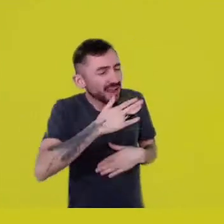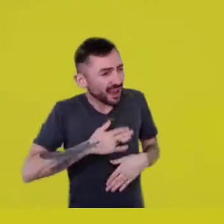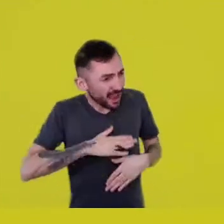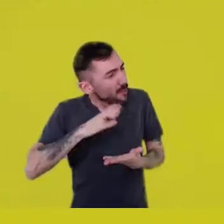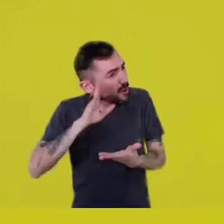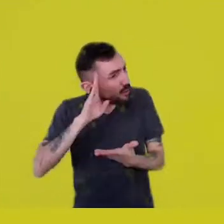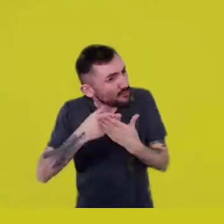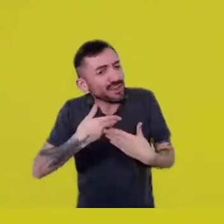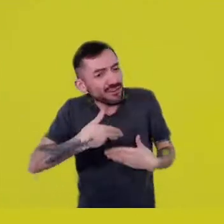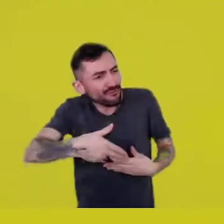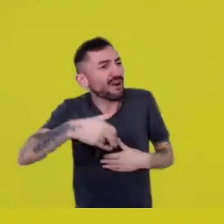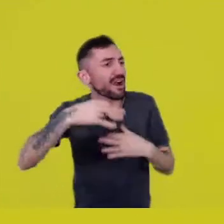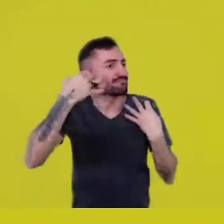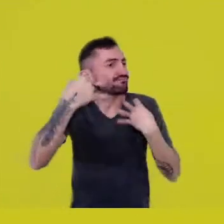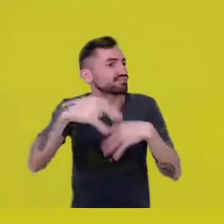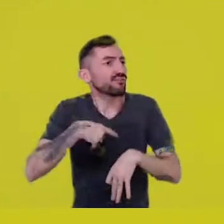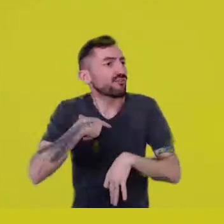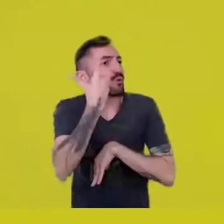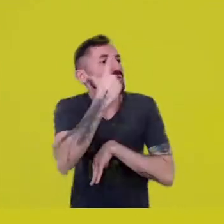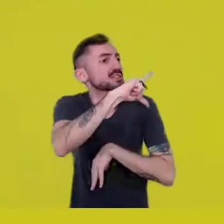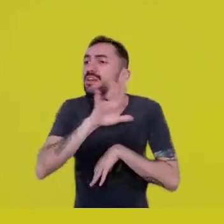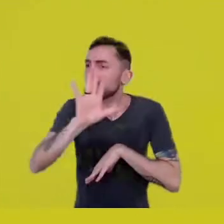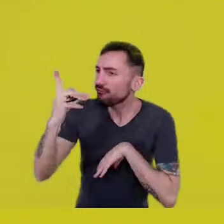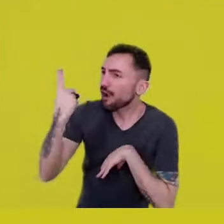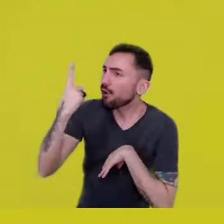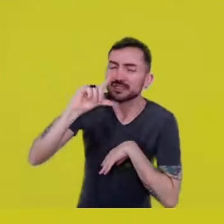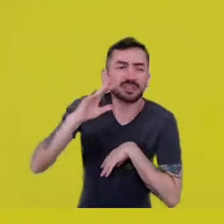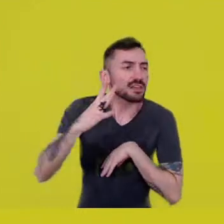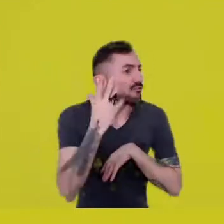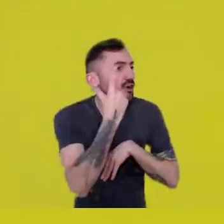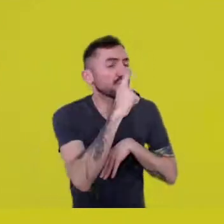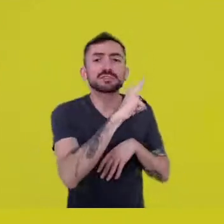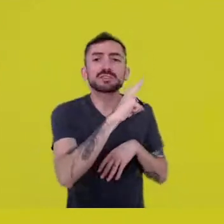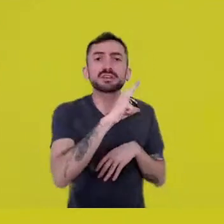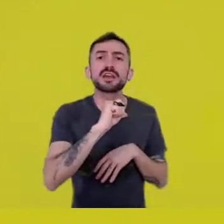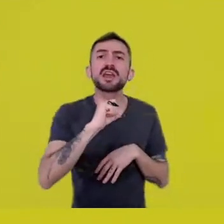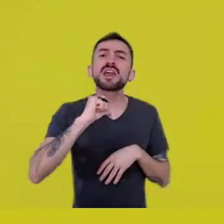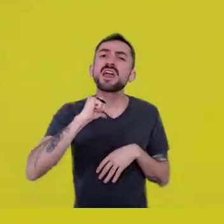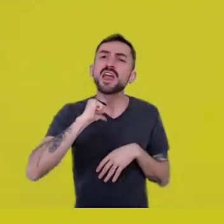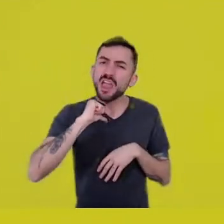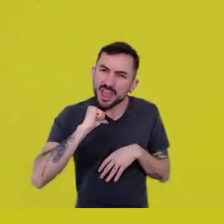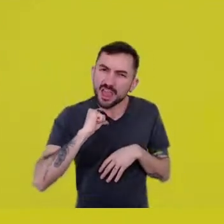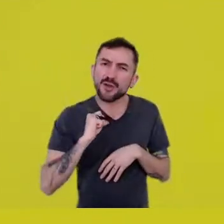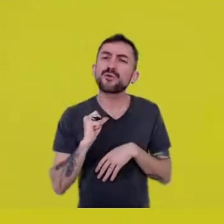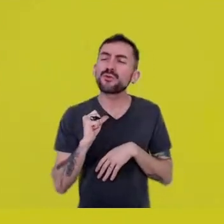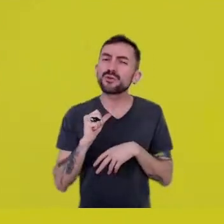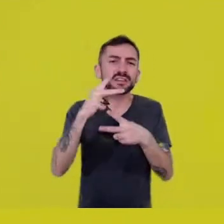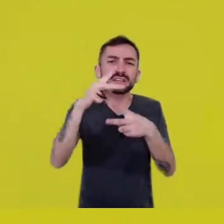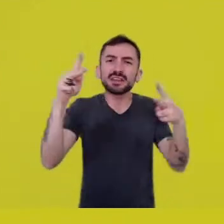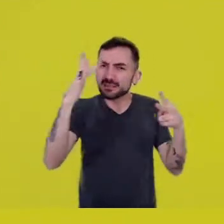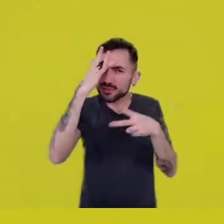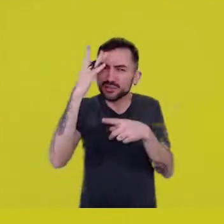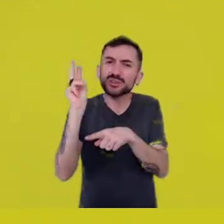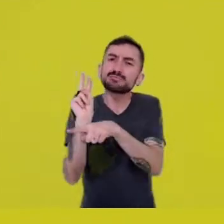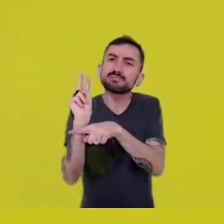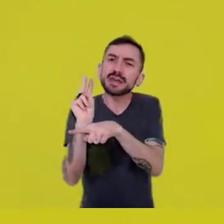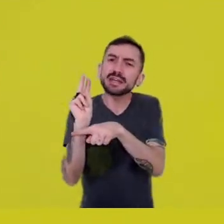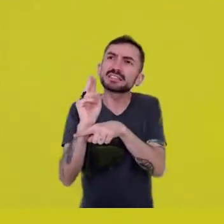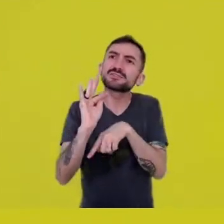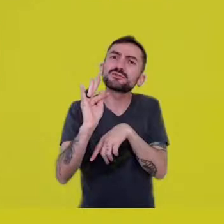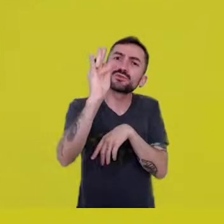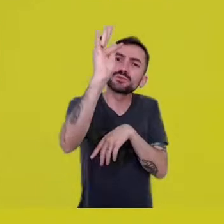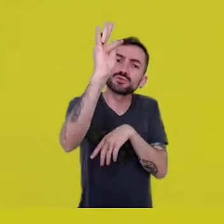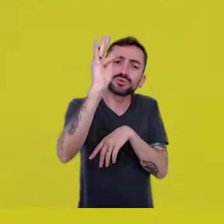That kind of hope, I decided to tackle it by calling it placebo hope.